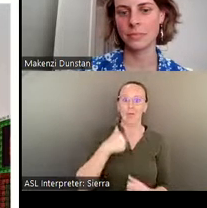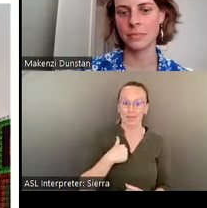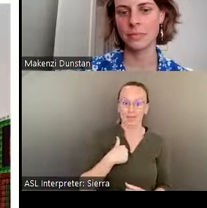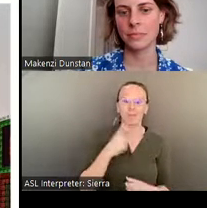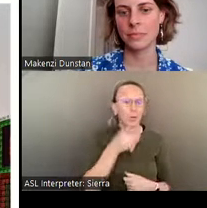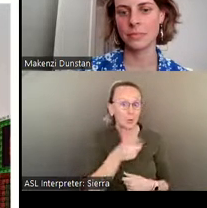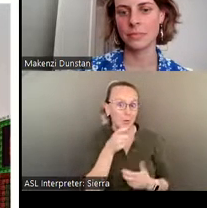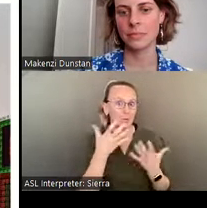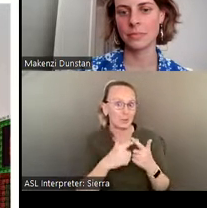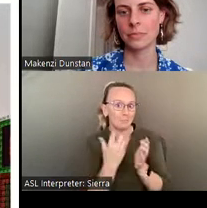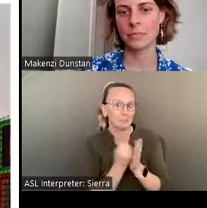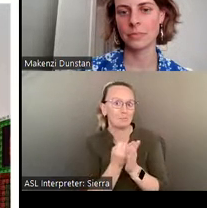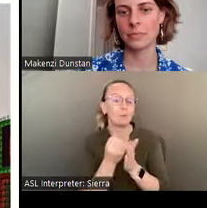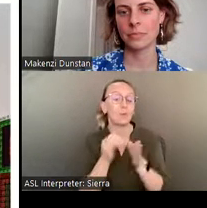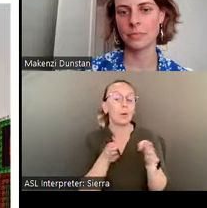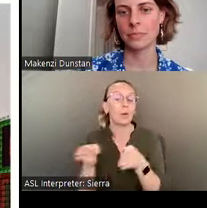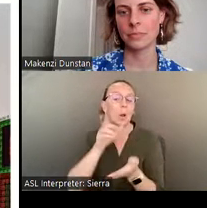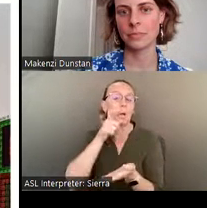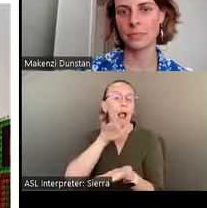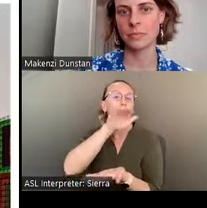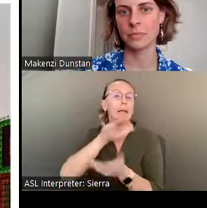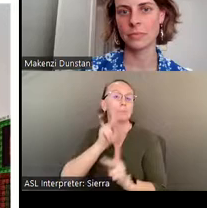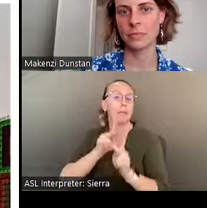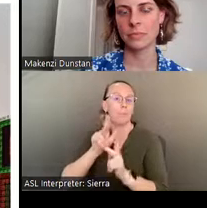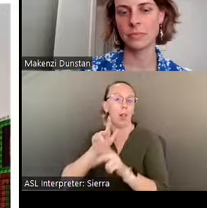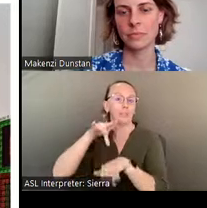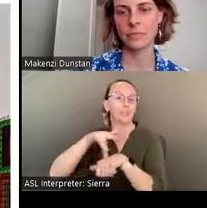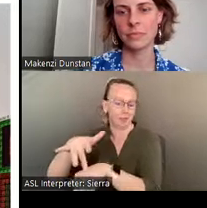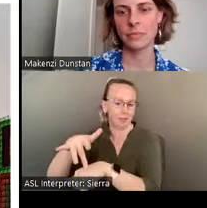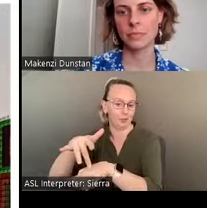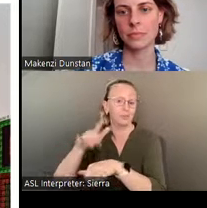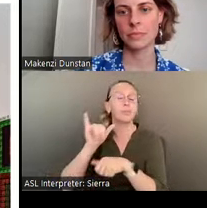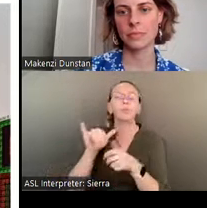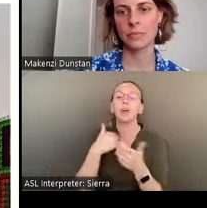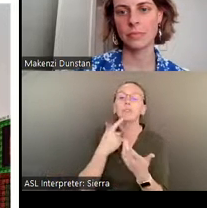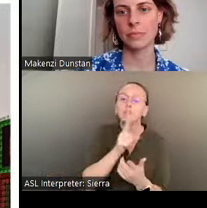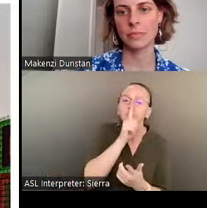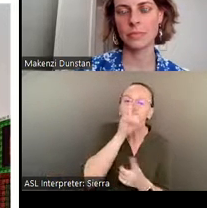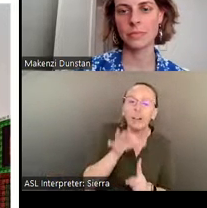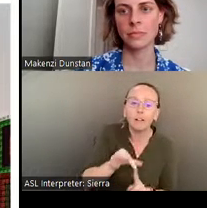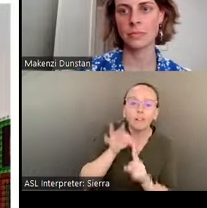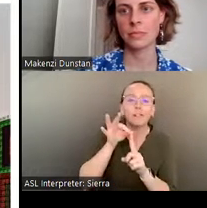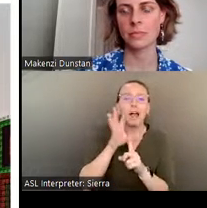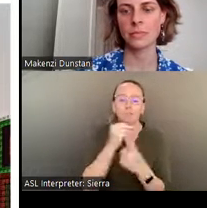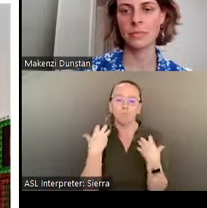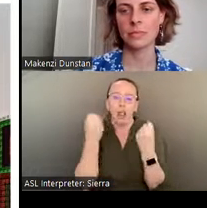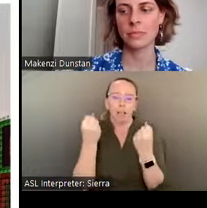in life and art eclecticism- coupled with authenticity and bravery to be different and